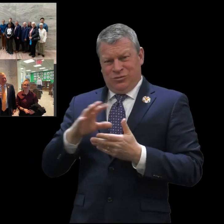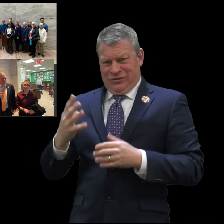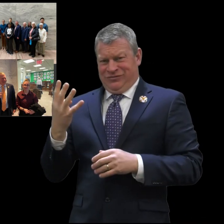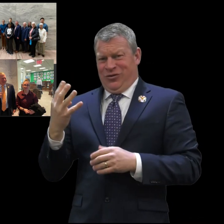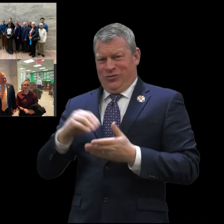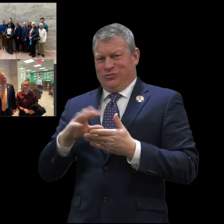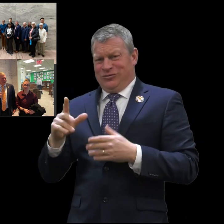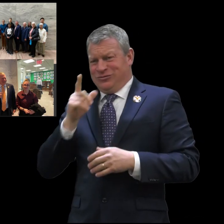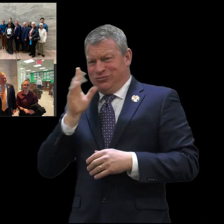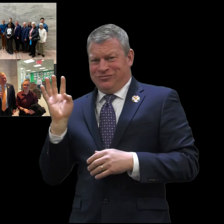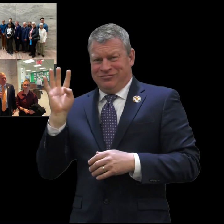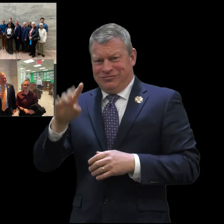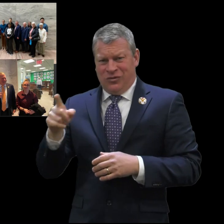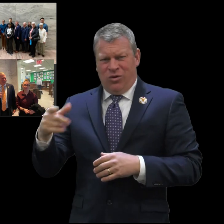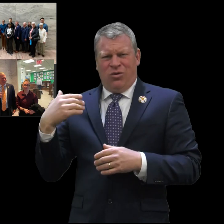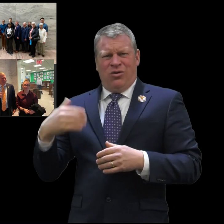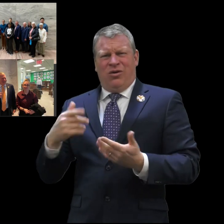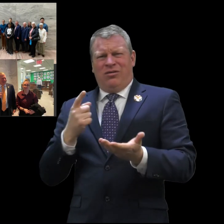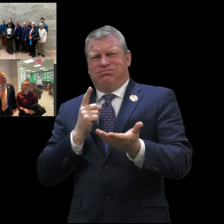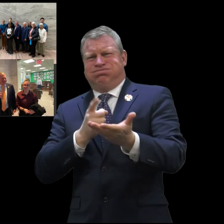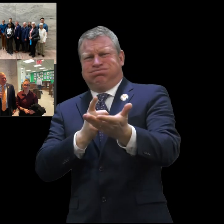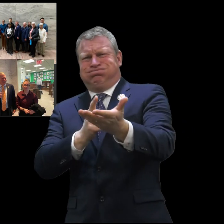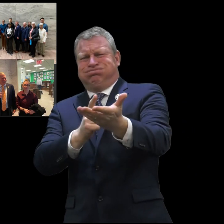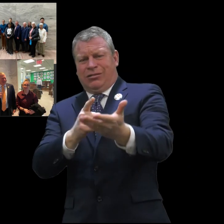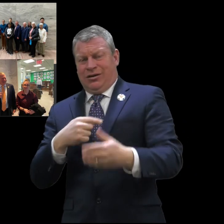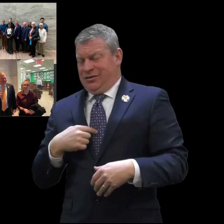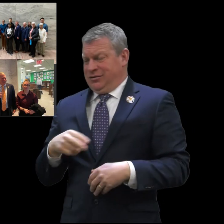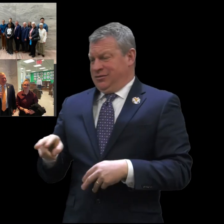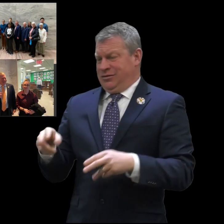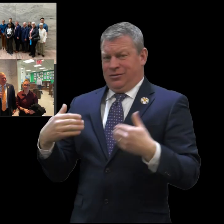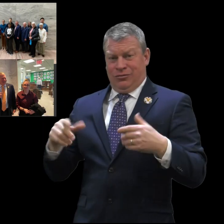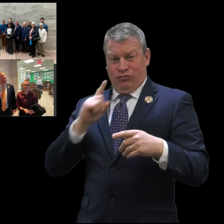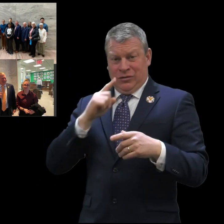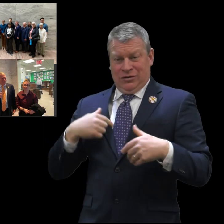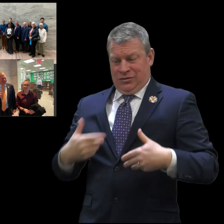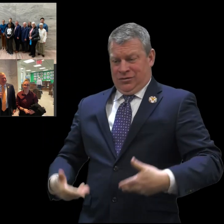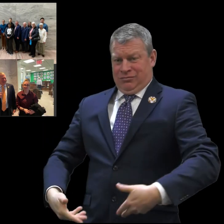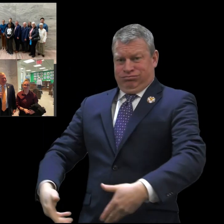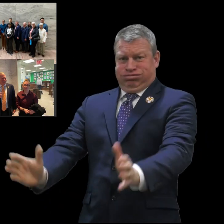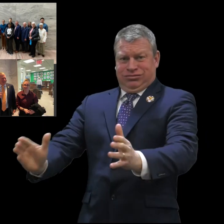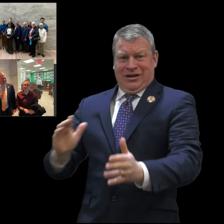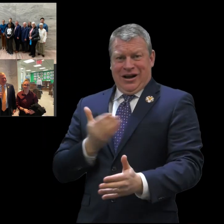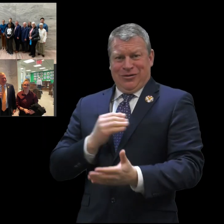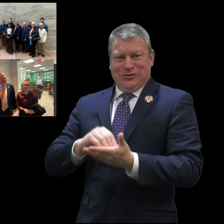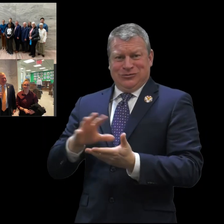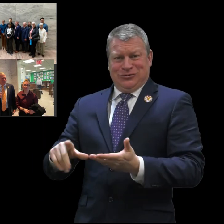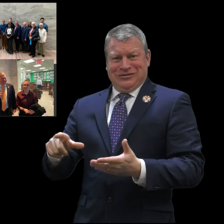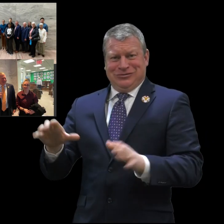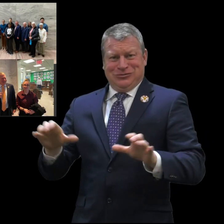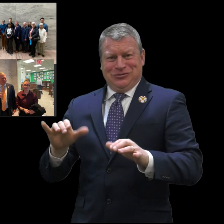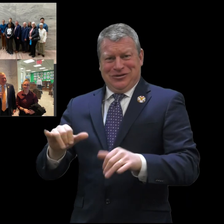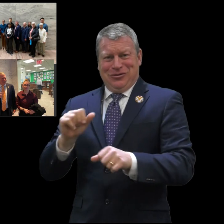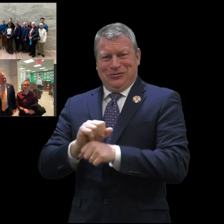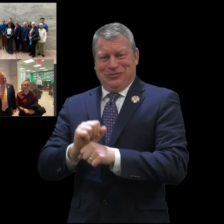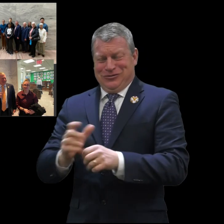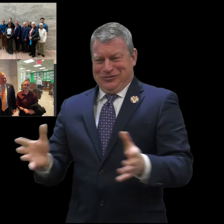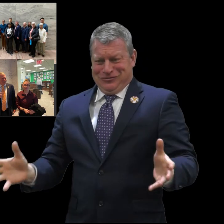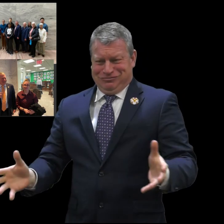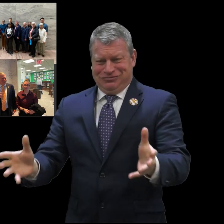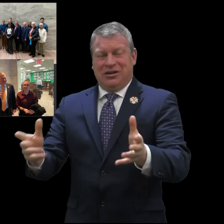impressed with our students. We had four students who went down to DC and they really took the initiative and the lead on having those discussions